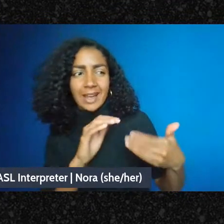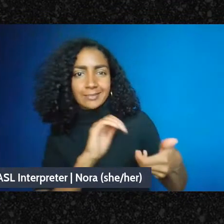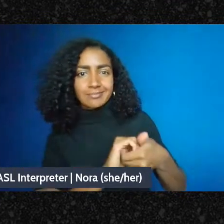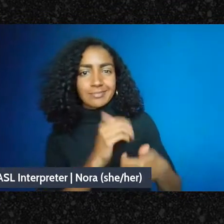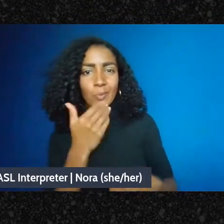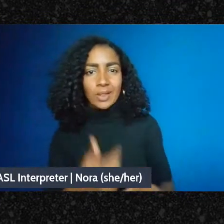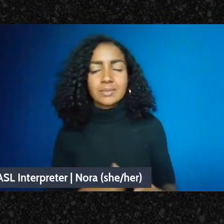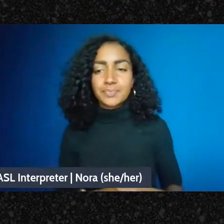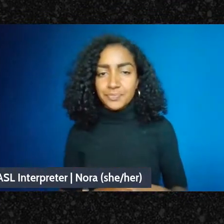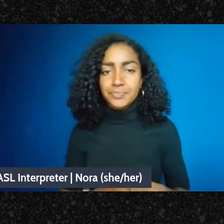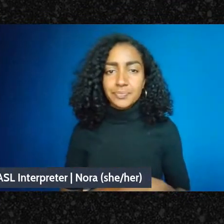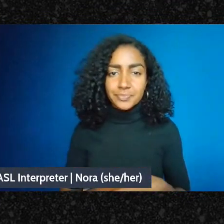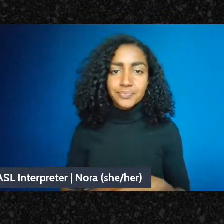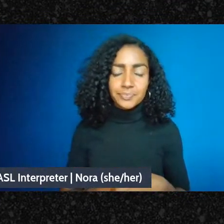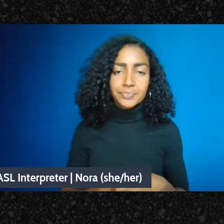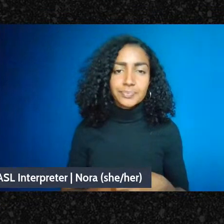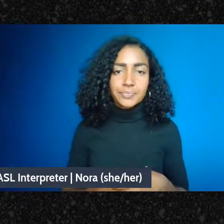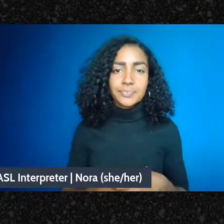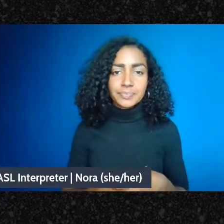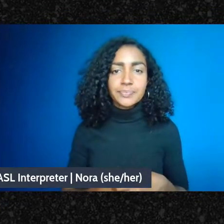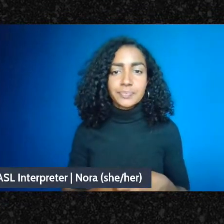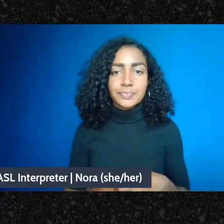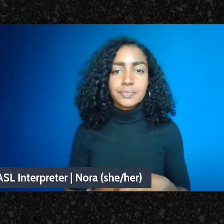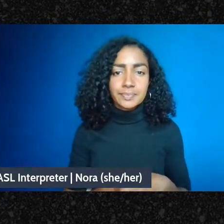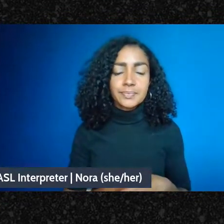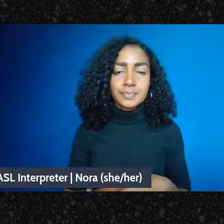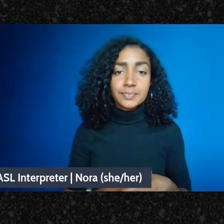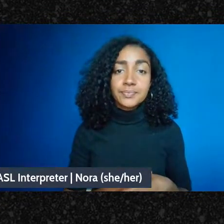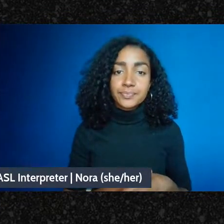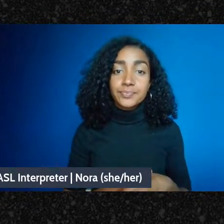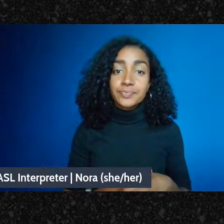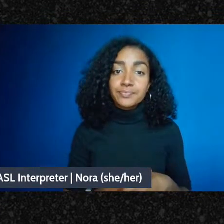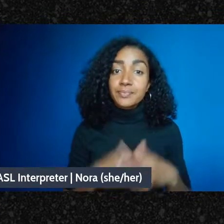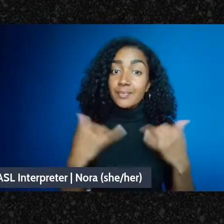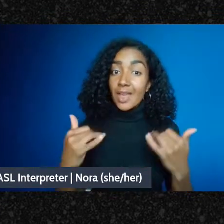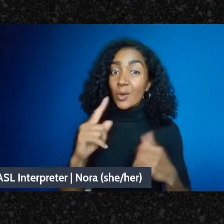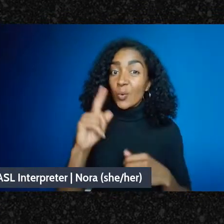So the question, you know, a question that that comes up and that I - that I have at least is,